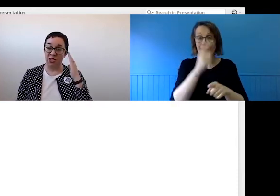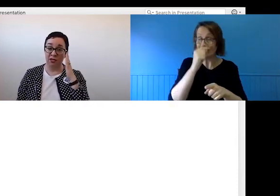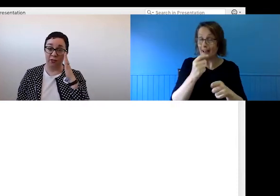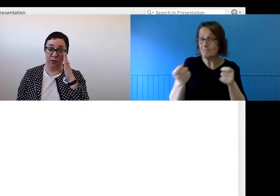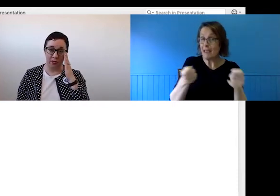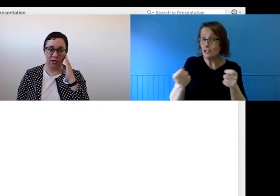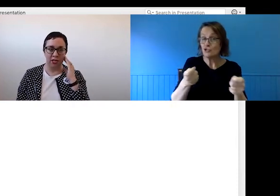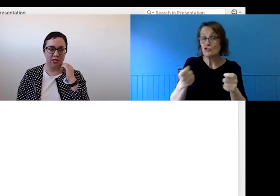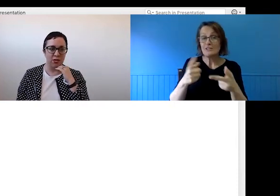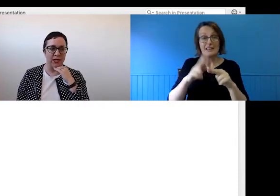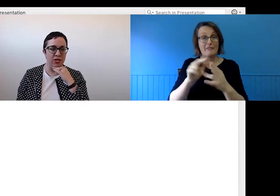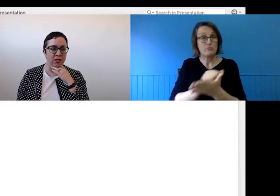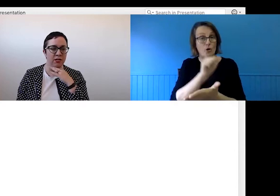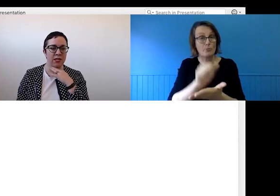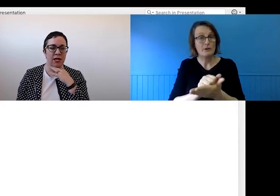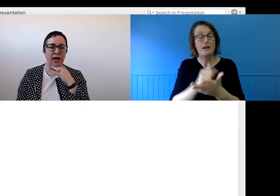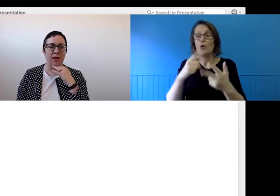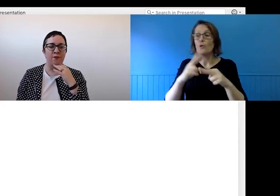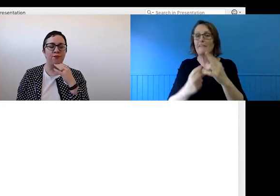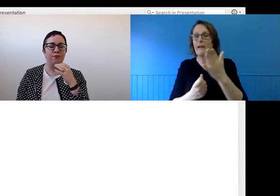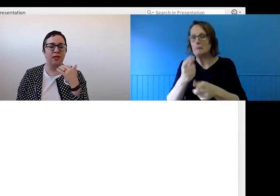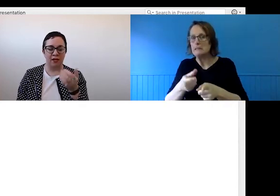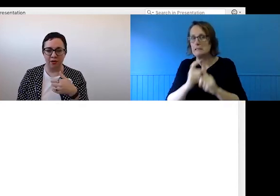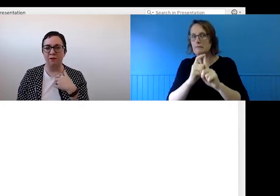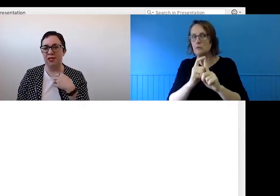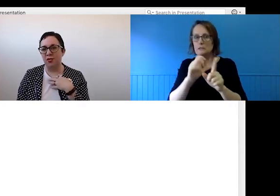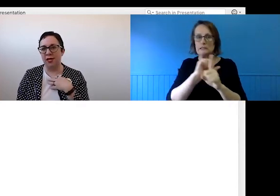course, managing difficult situations, if the conversation gets